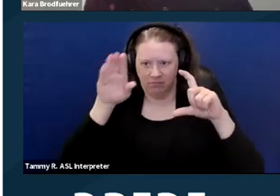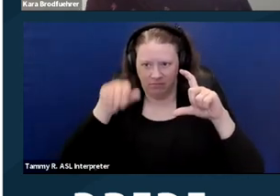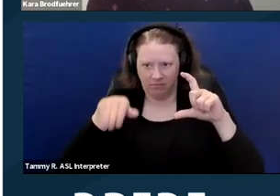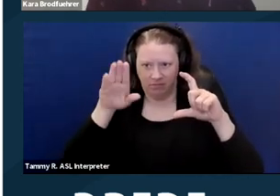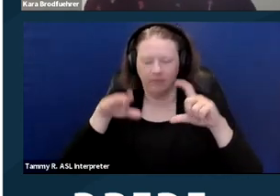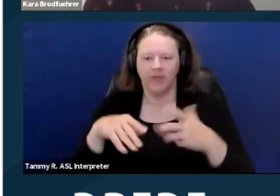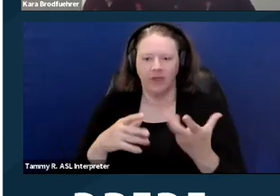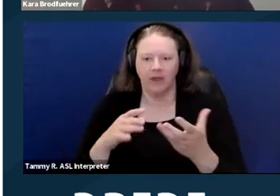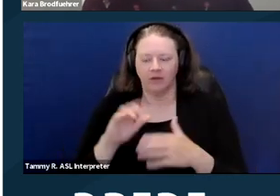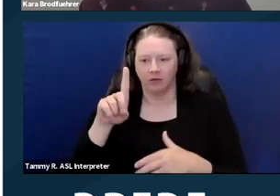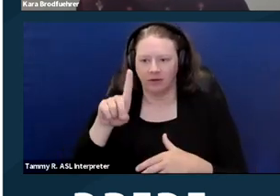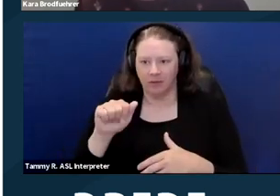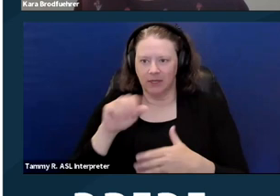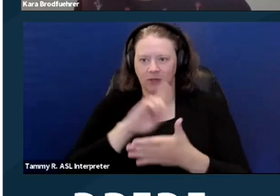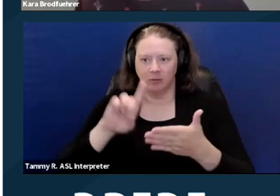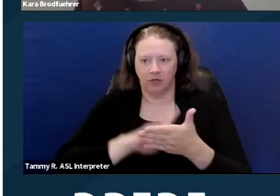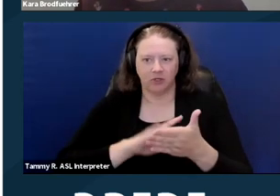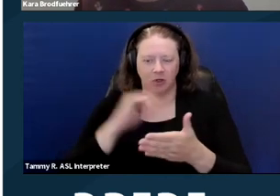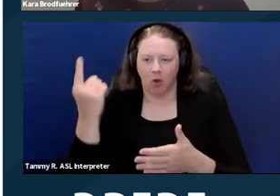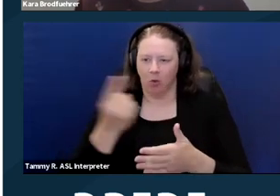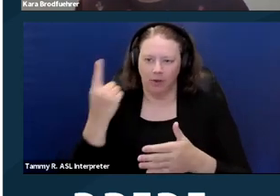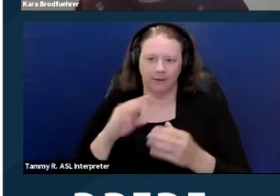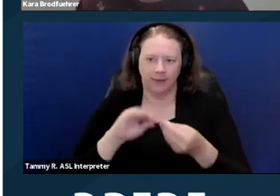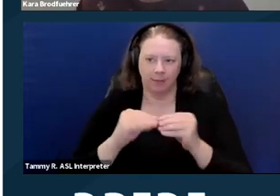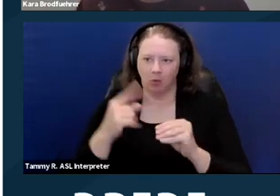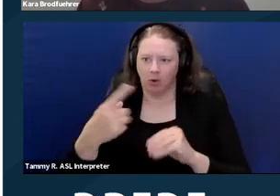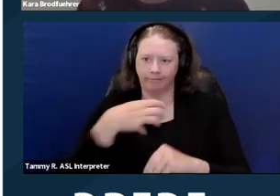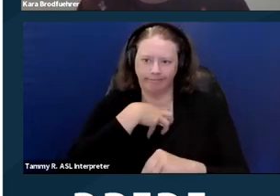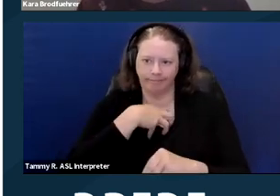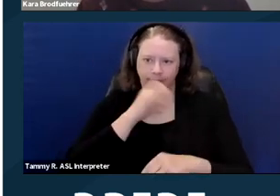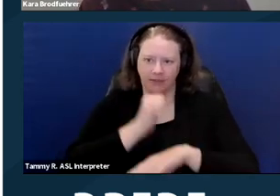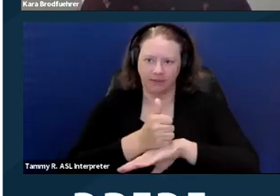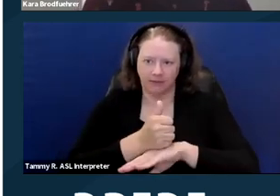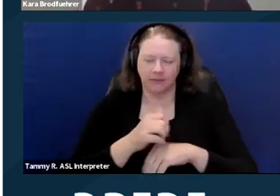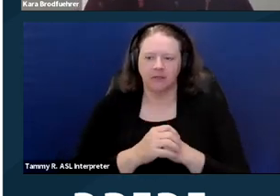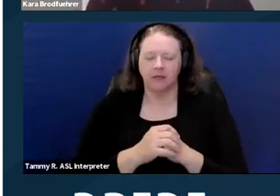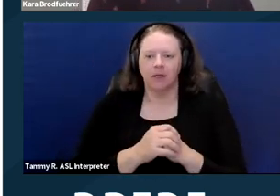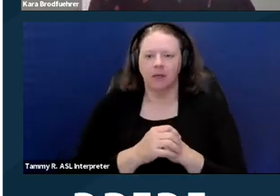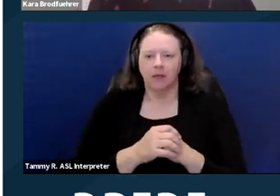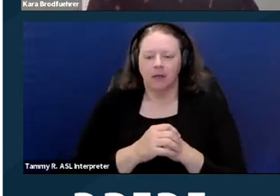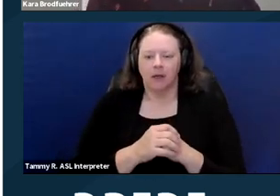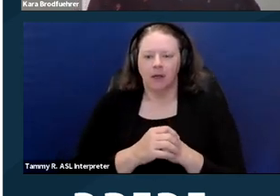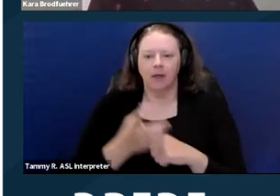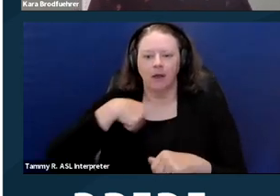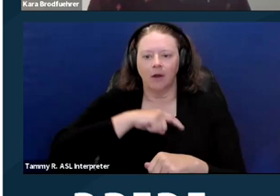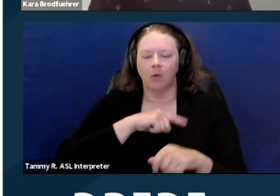it's always has been our number one complaint basis. We also take complaints,